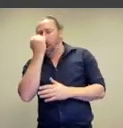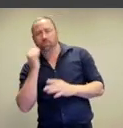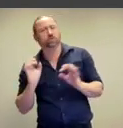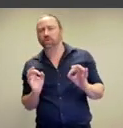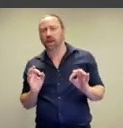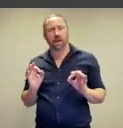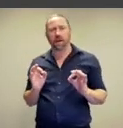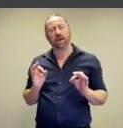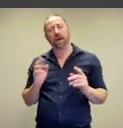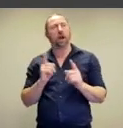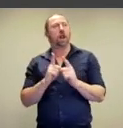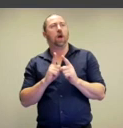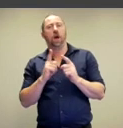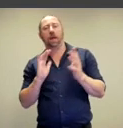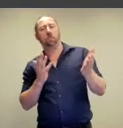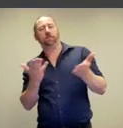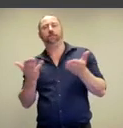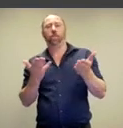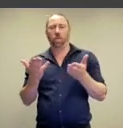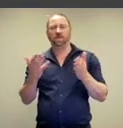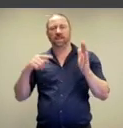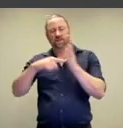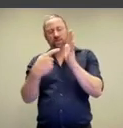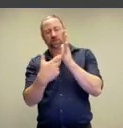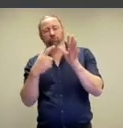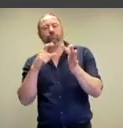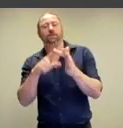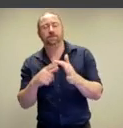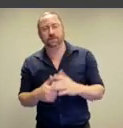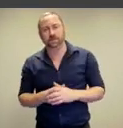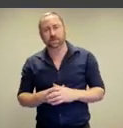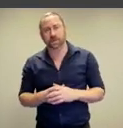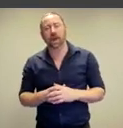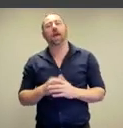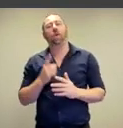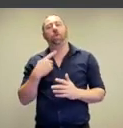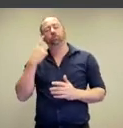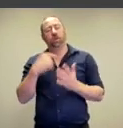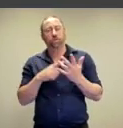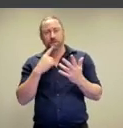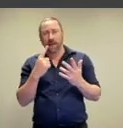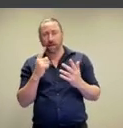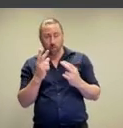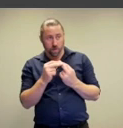not sculpted, instead there's a form of performance